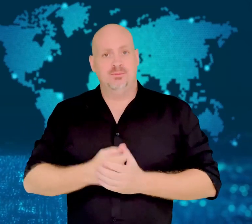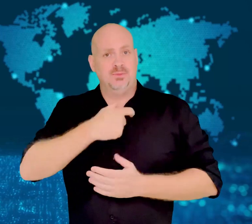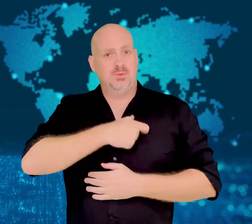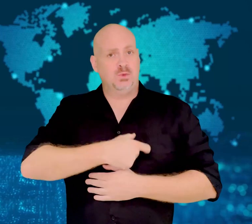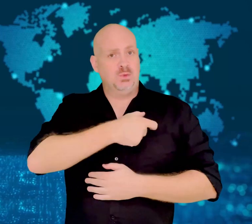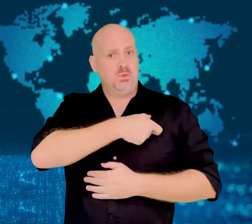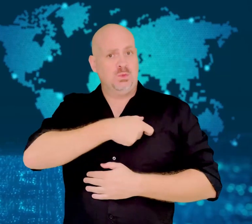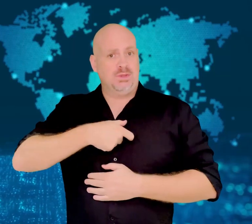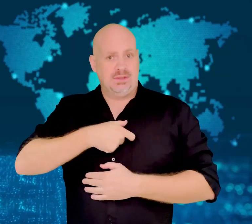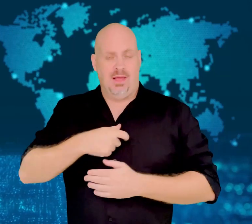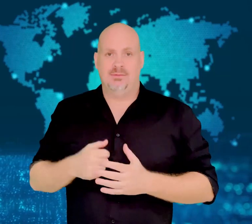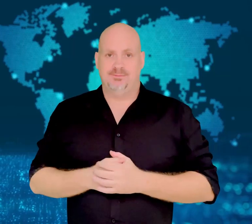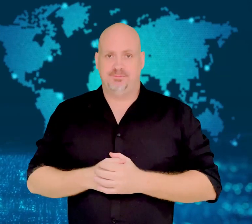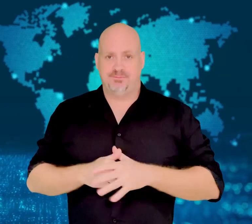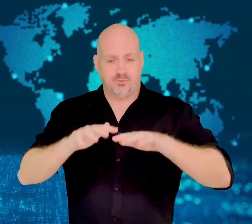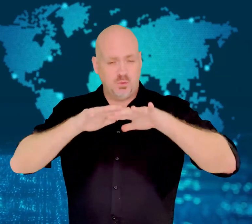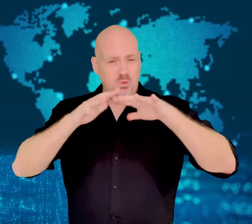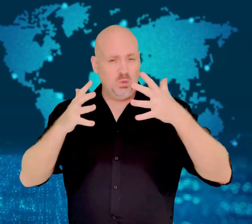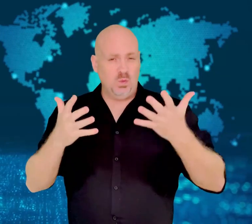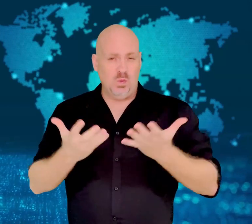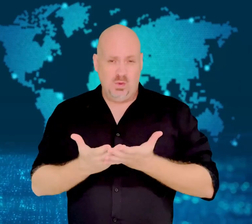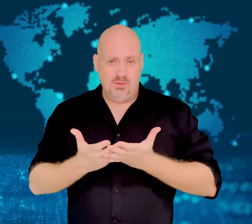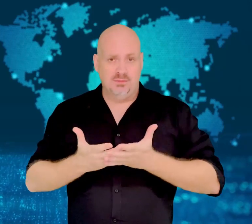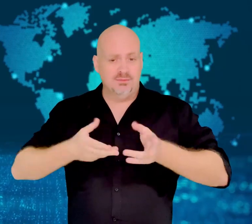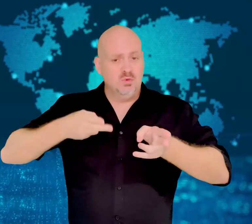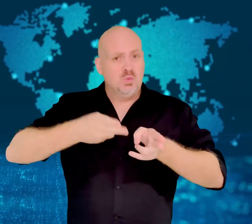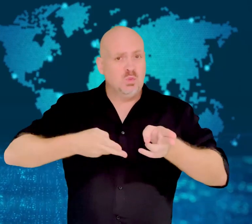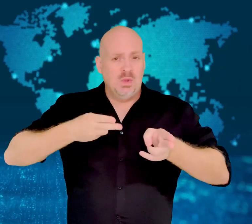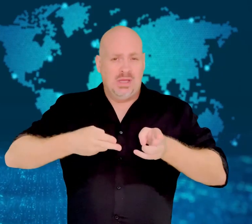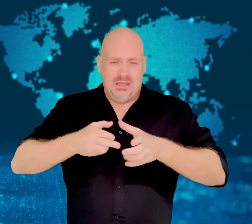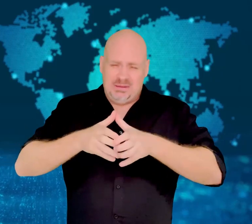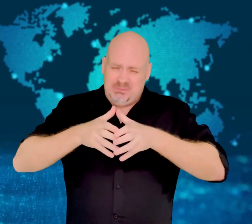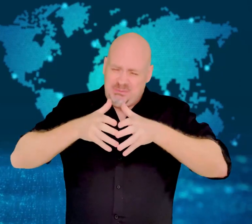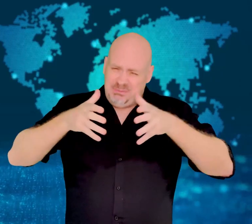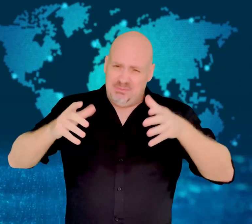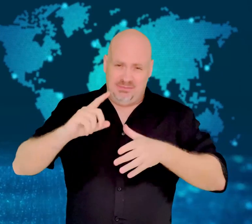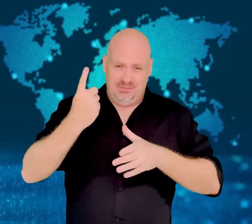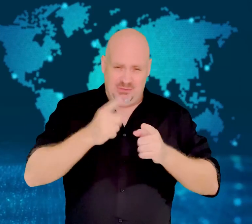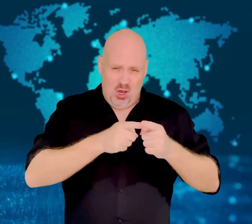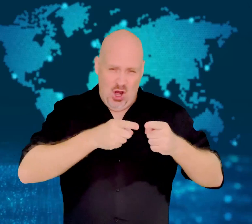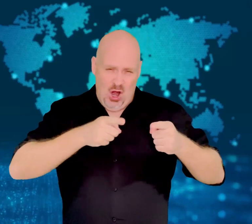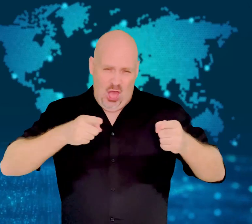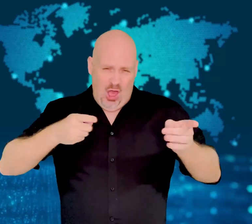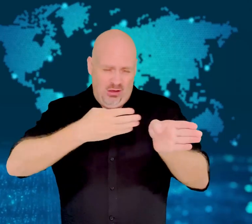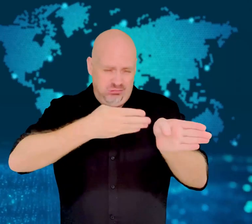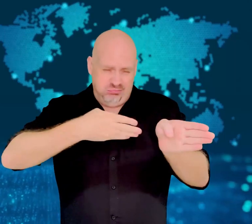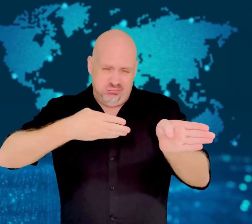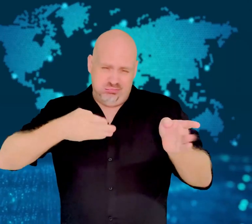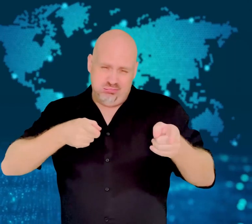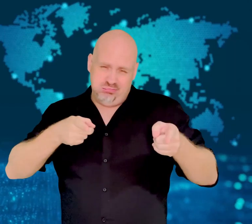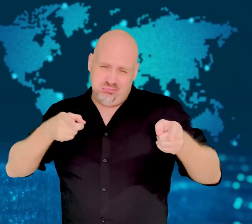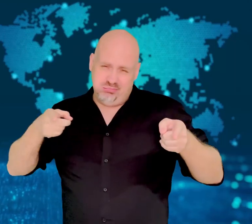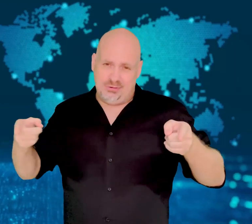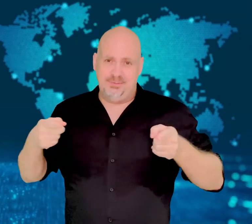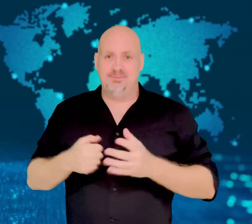World's longest passenger train